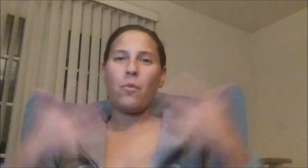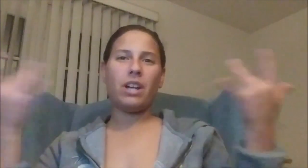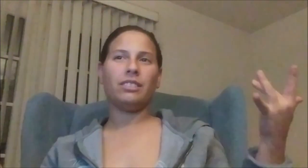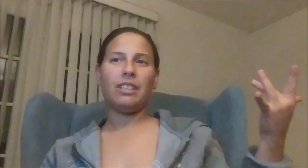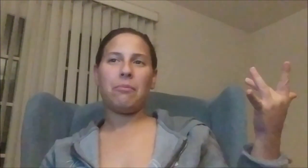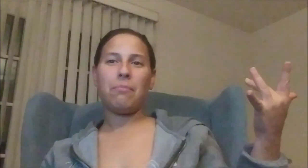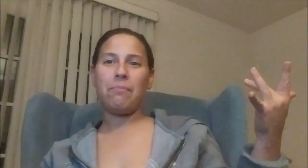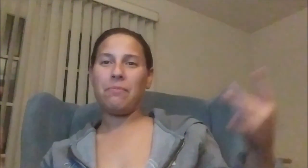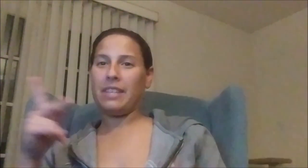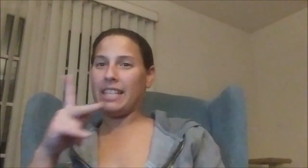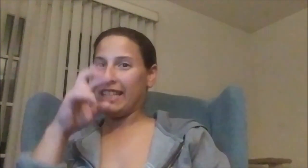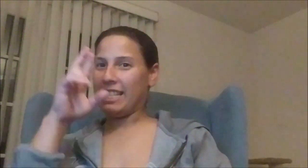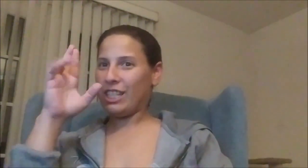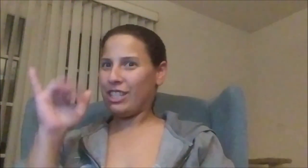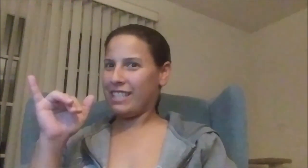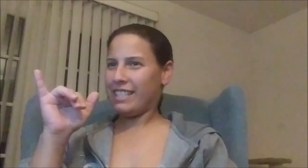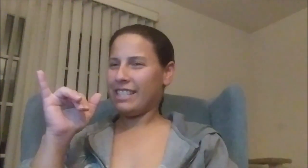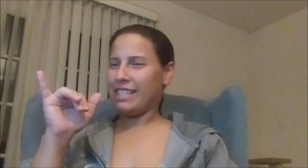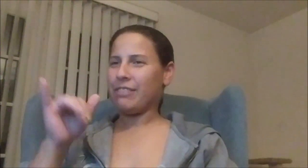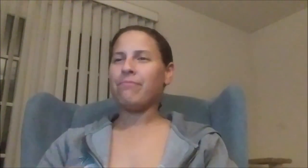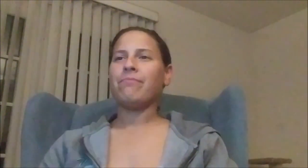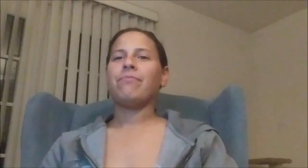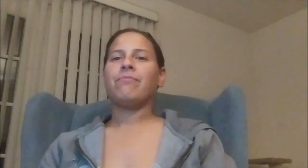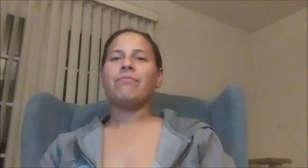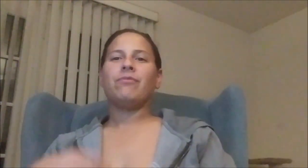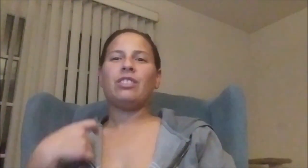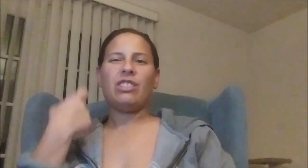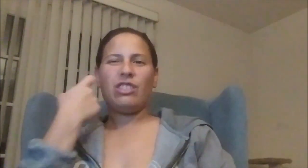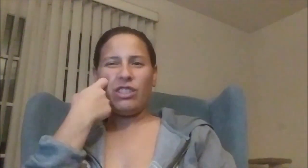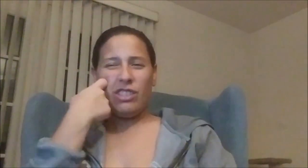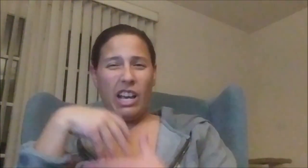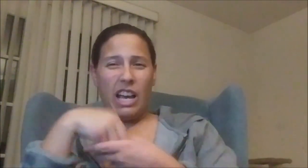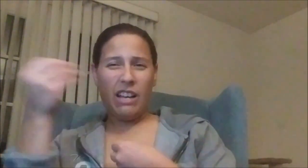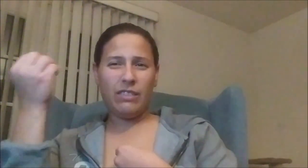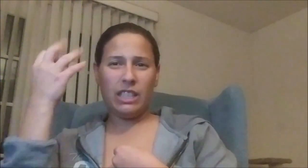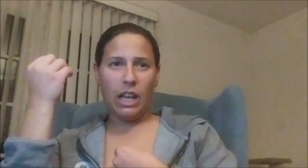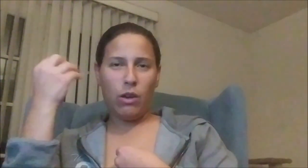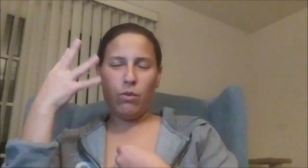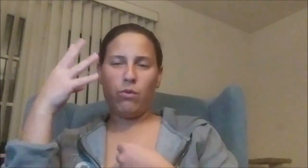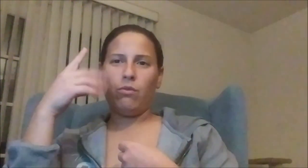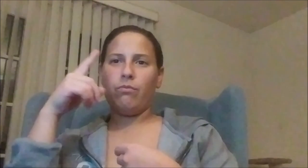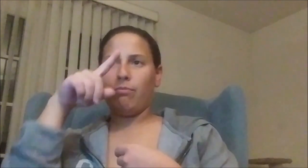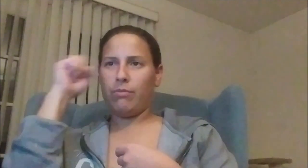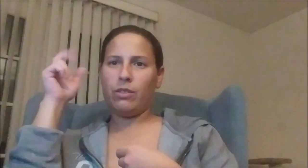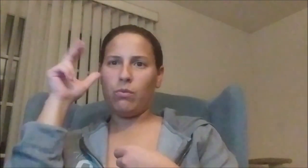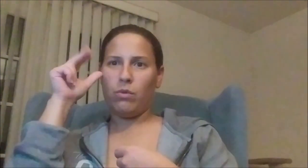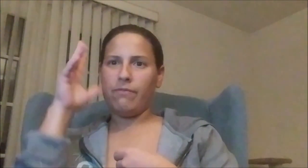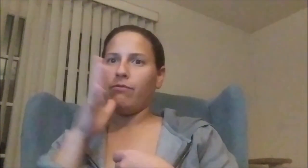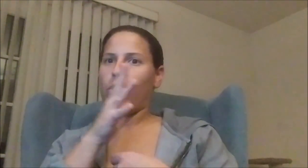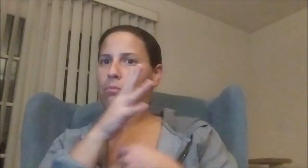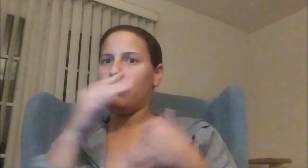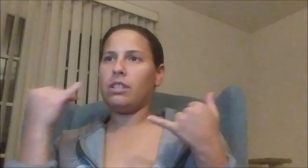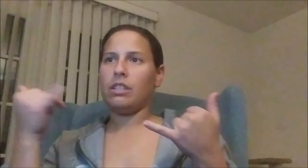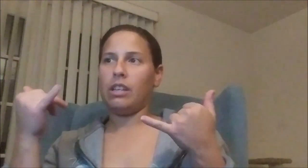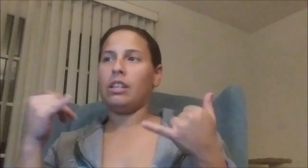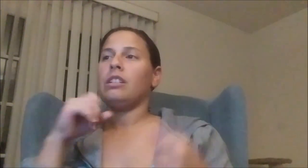What's up Kerry?!? :-D Recent, I got out of shower. I came home from horse farm.